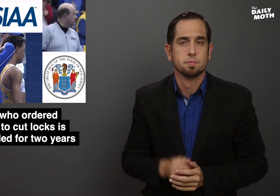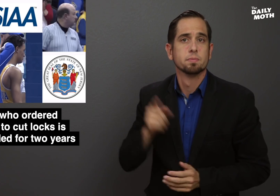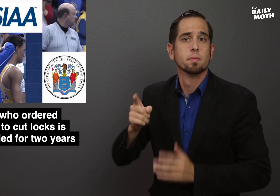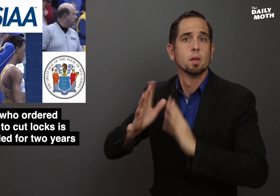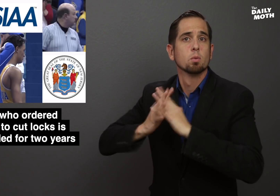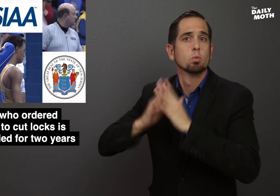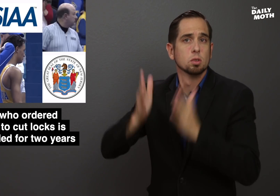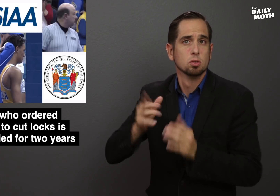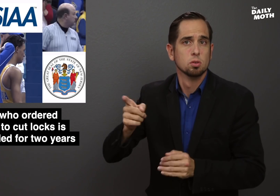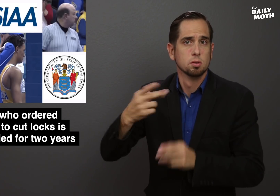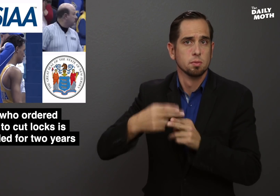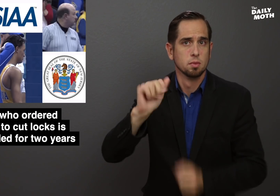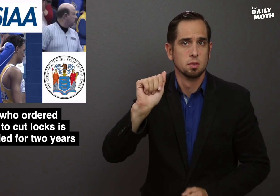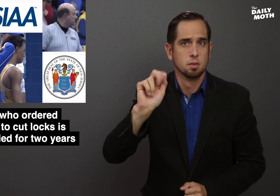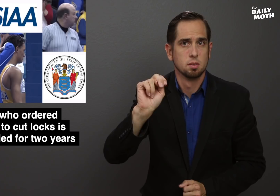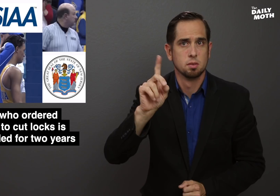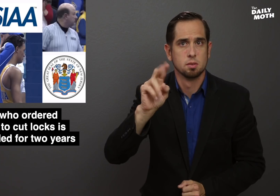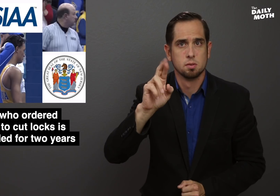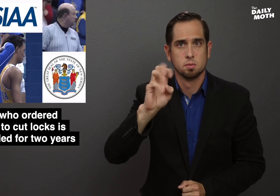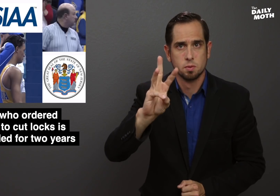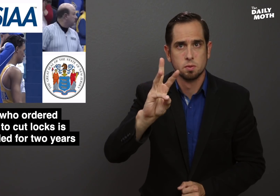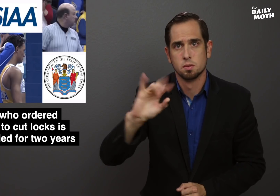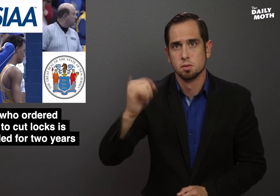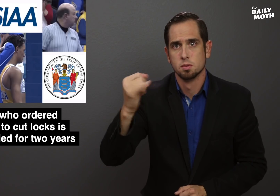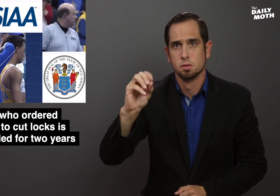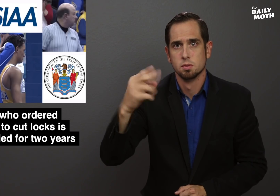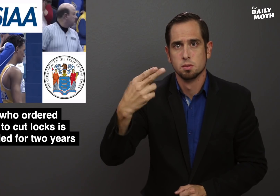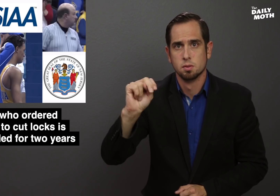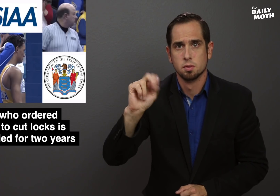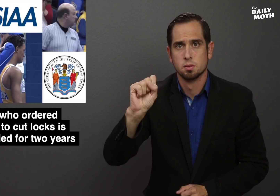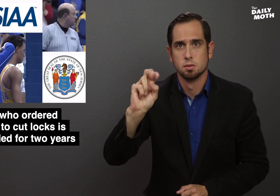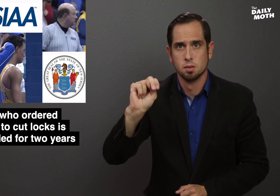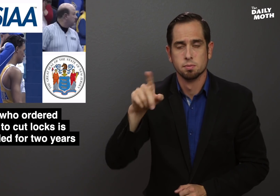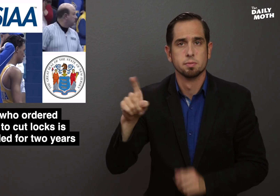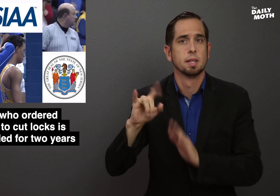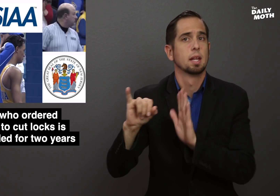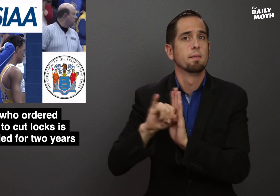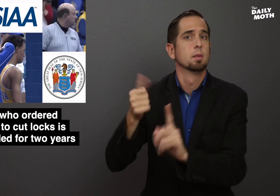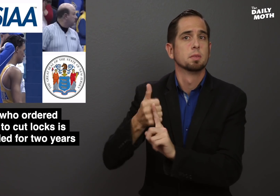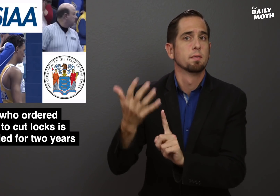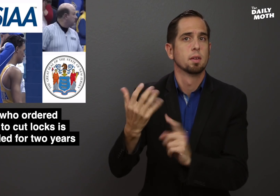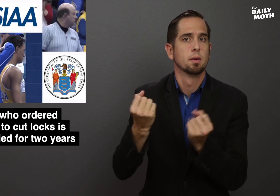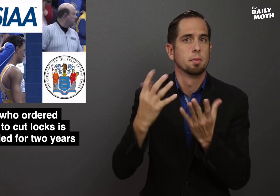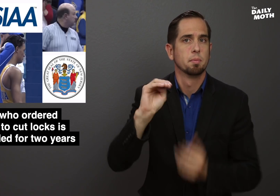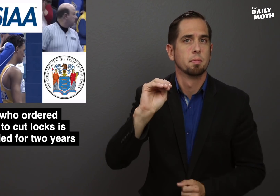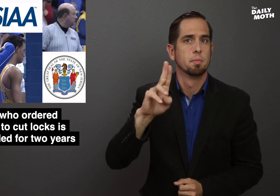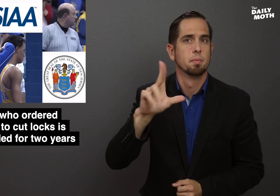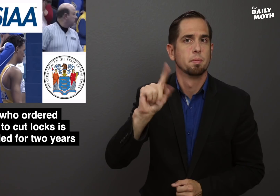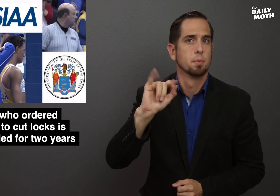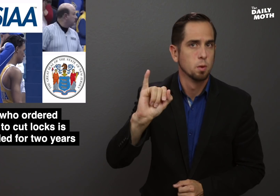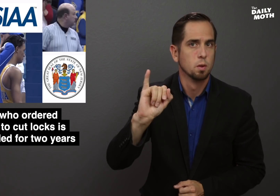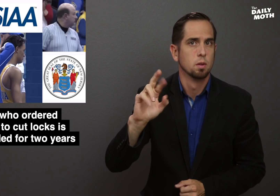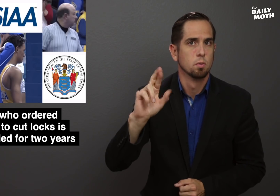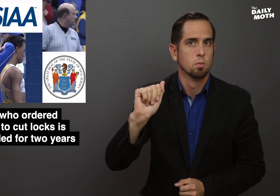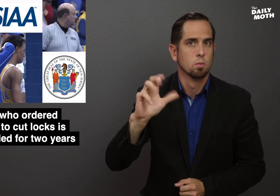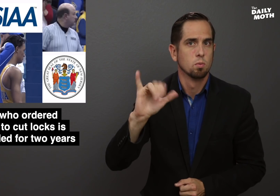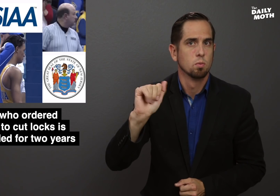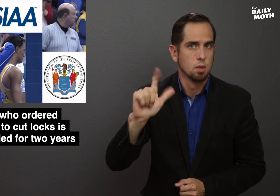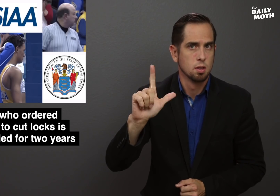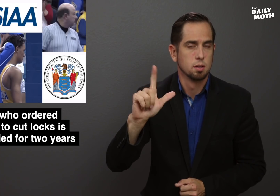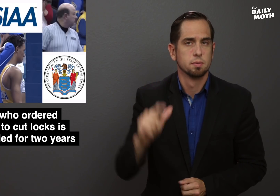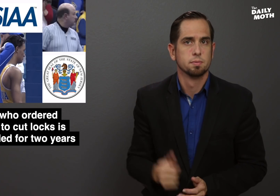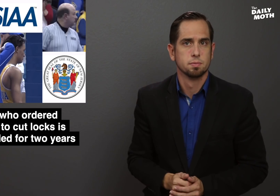The wrestler, Andrew Johnson, identifies as multiracial.